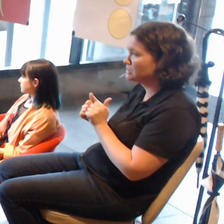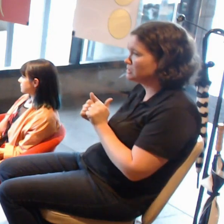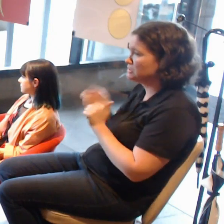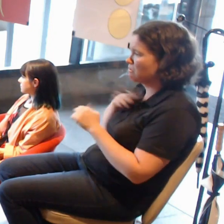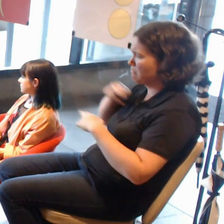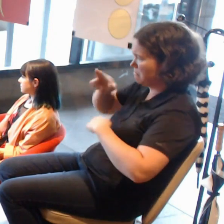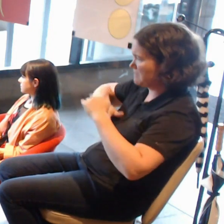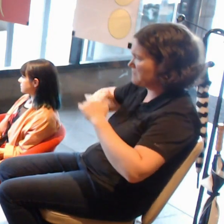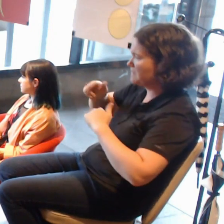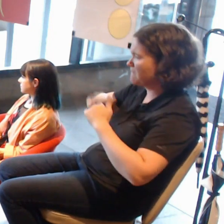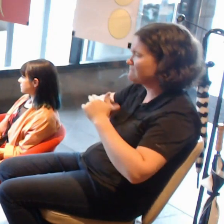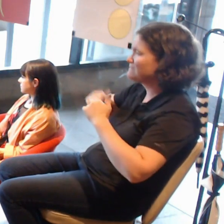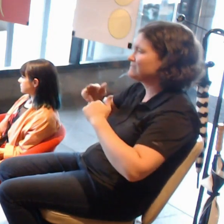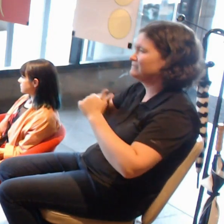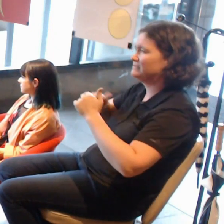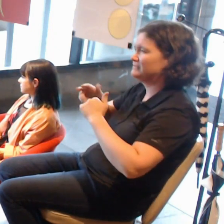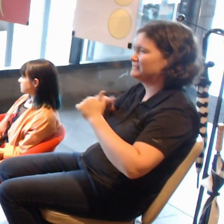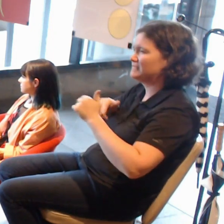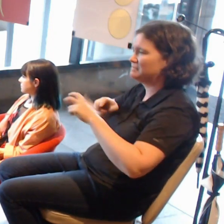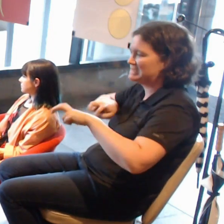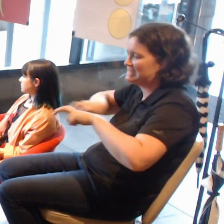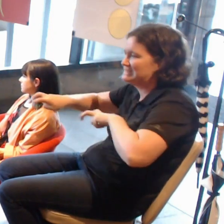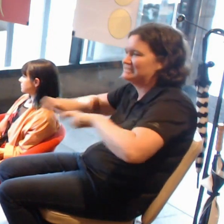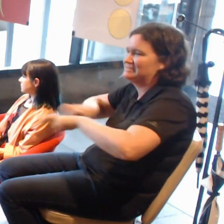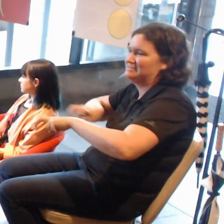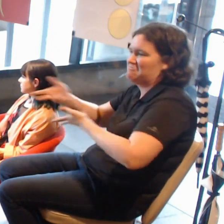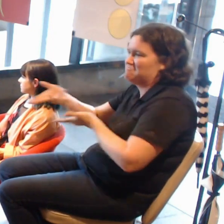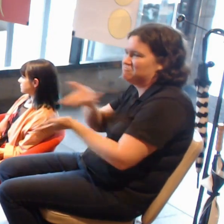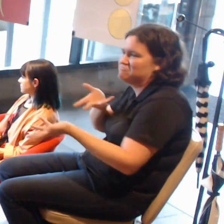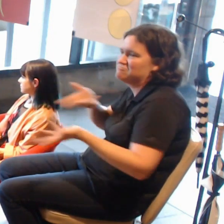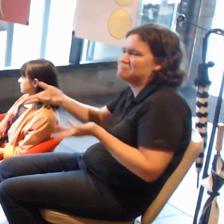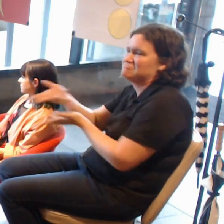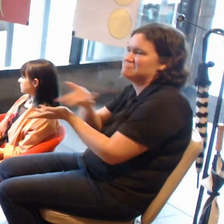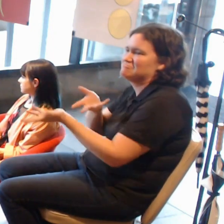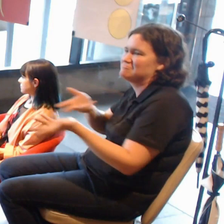would be amazing, especially with multiplayer things, people interacting.